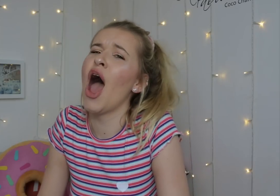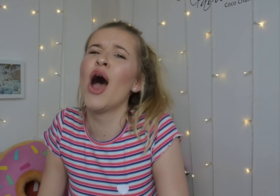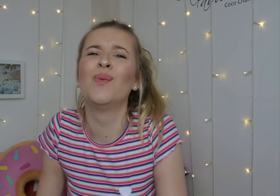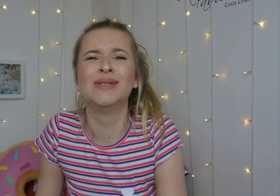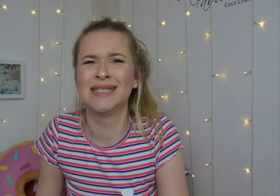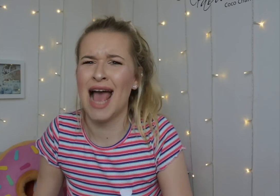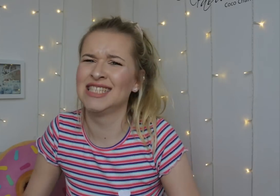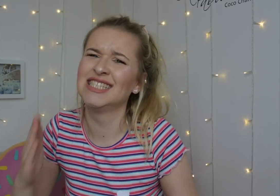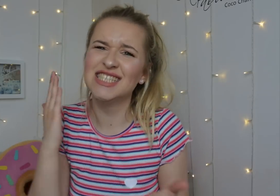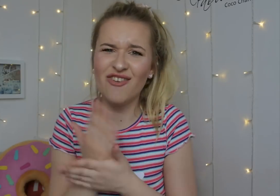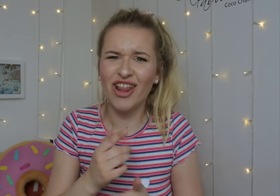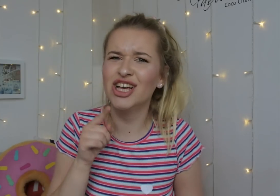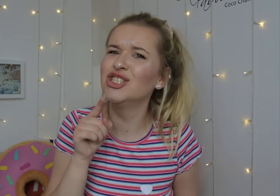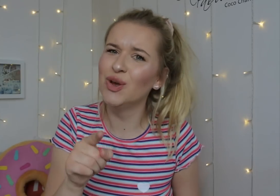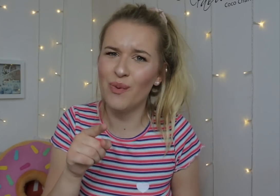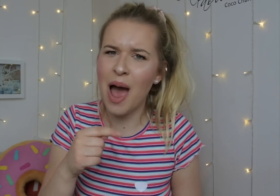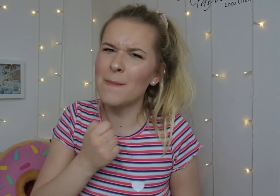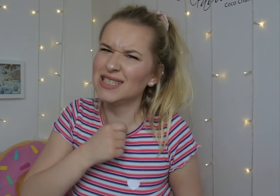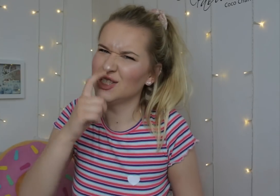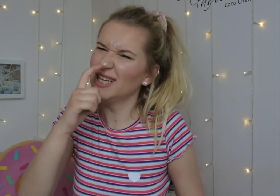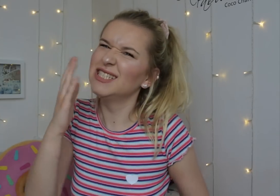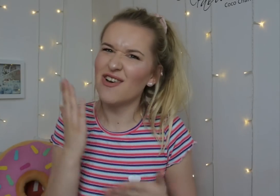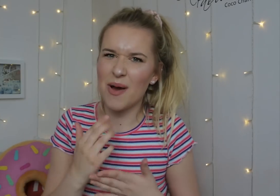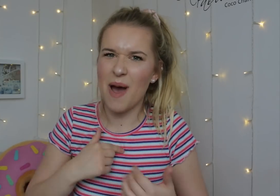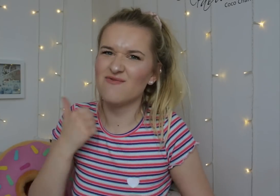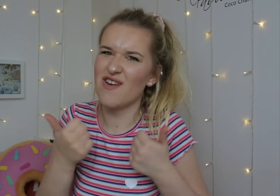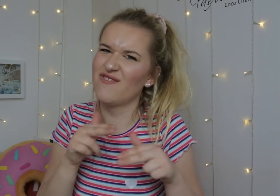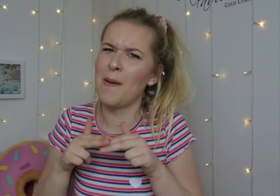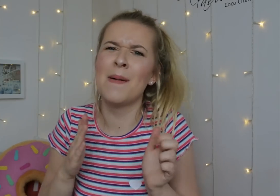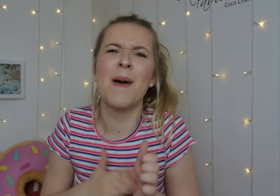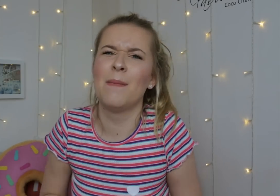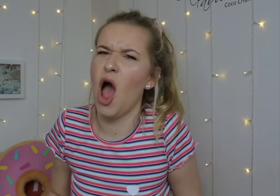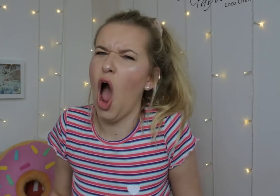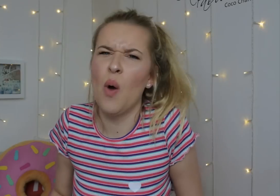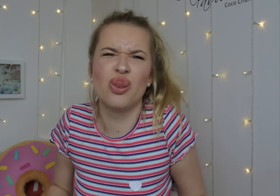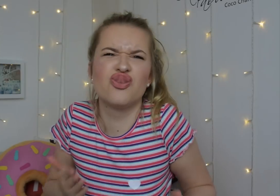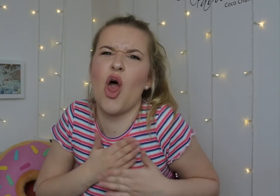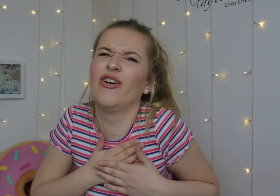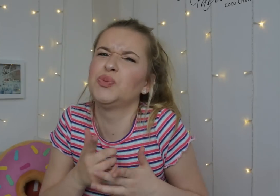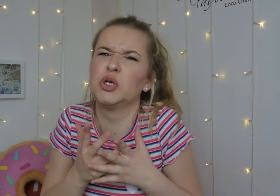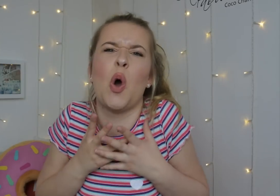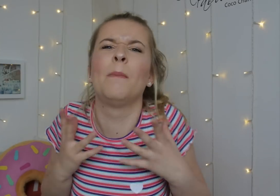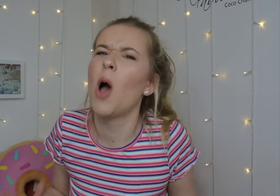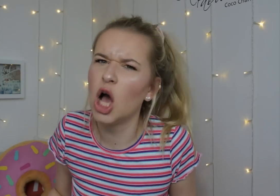Oh yeah, you're definitely my favourite Oh, I just love you so much!